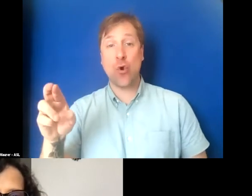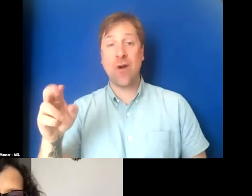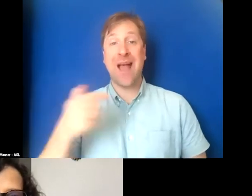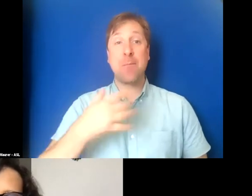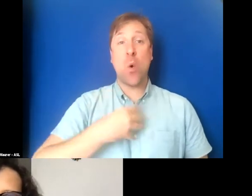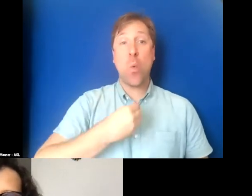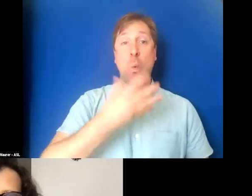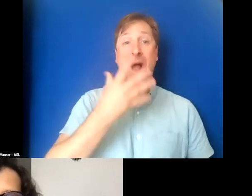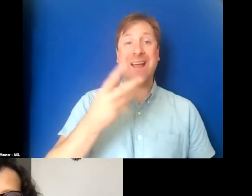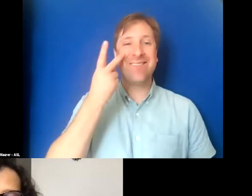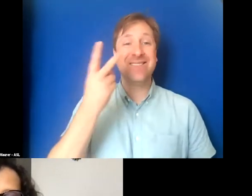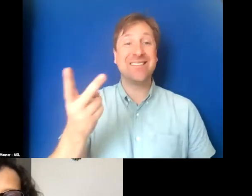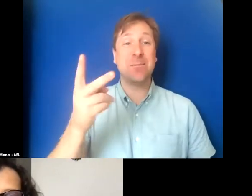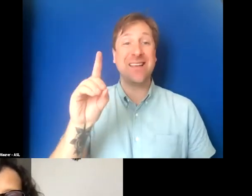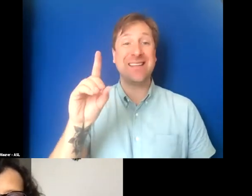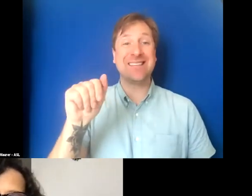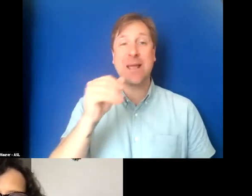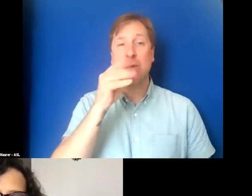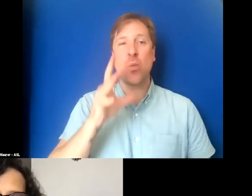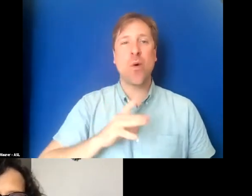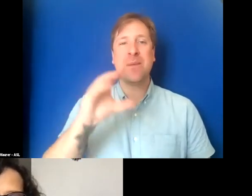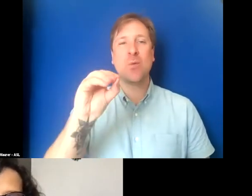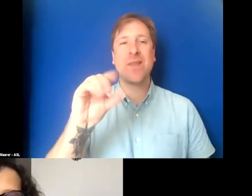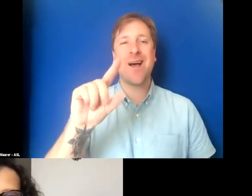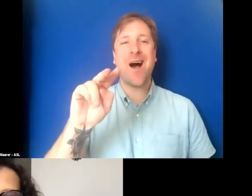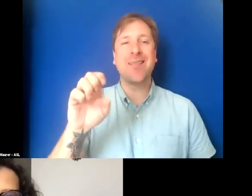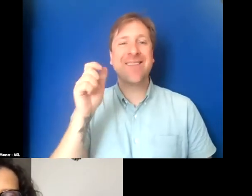with olive complexion and long, curly brown hair.